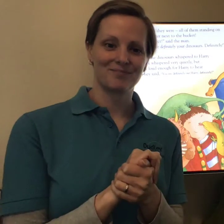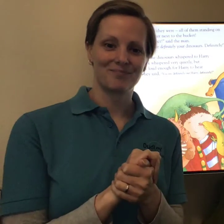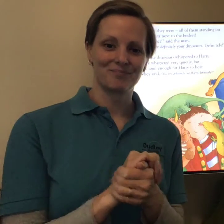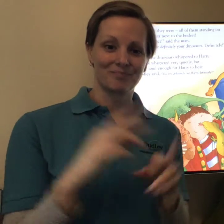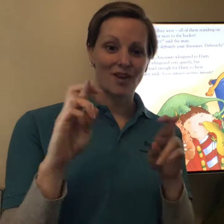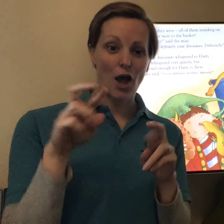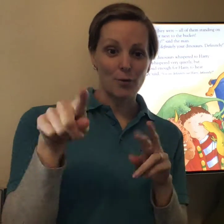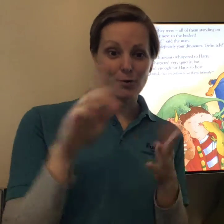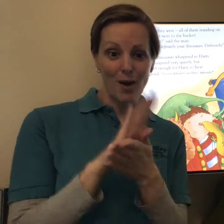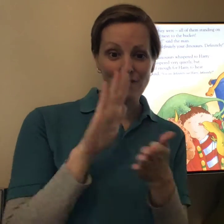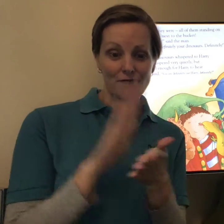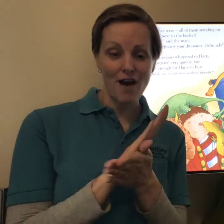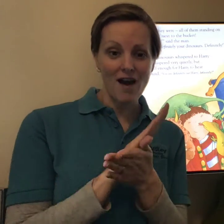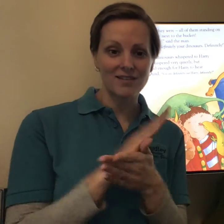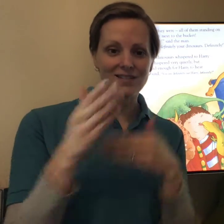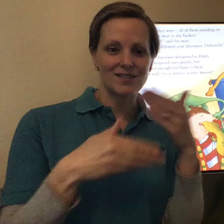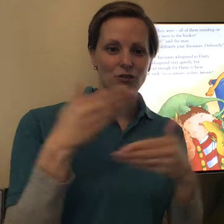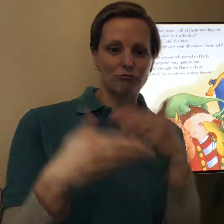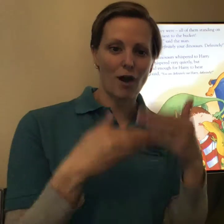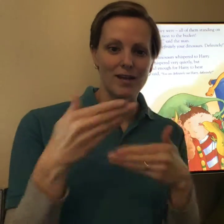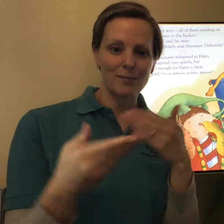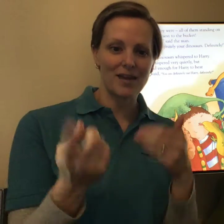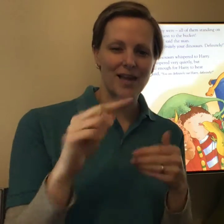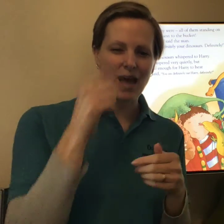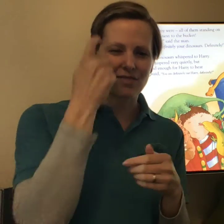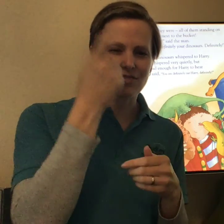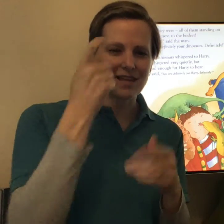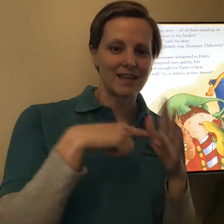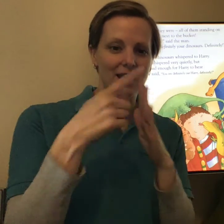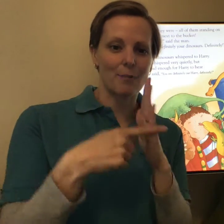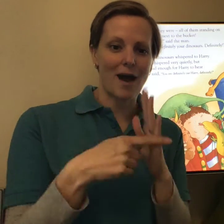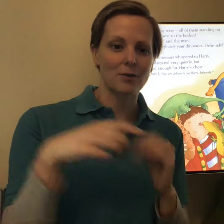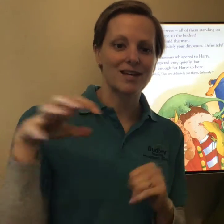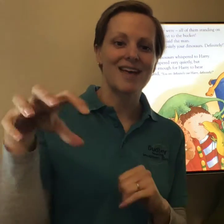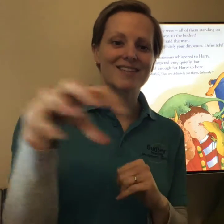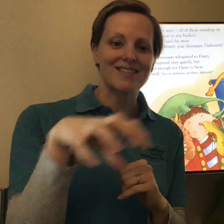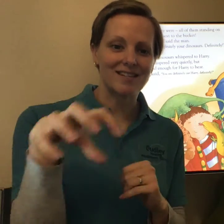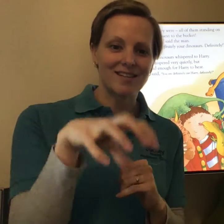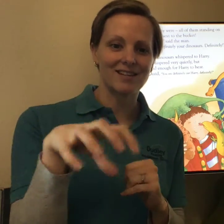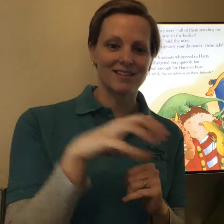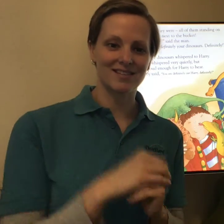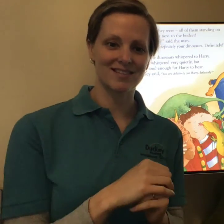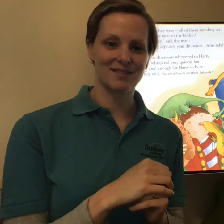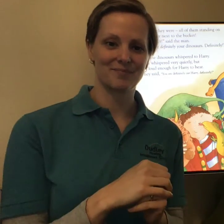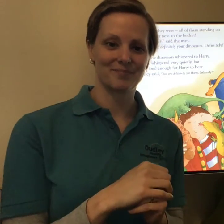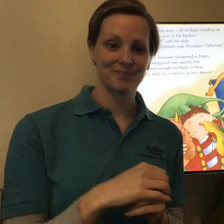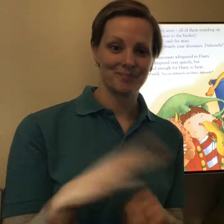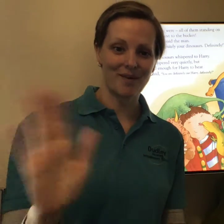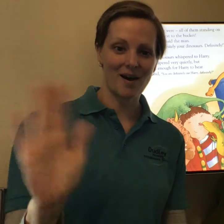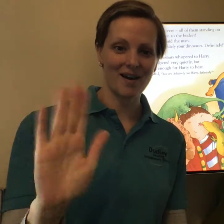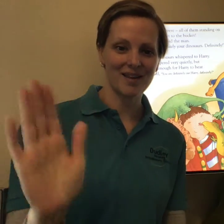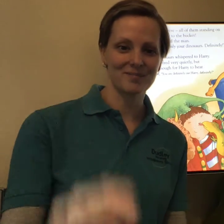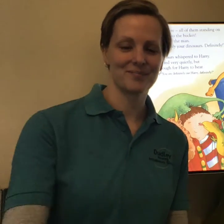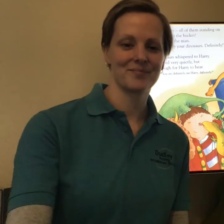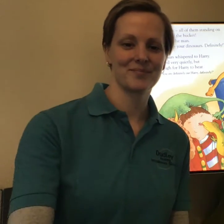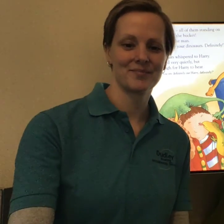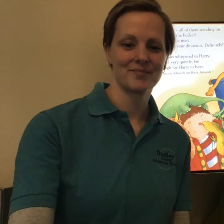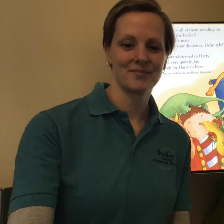I hope you have fun describing and thinking about settings. Bye.